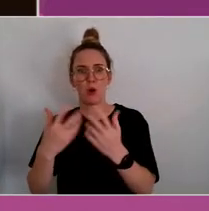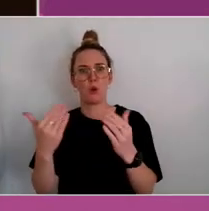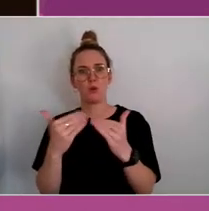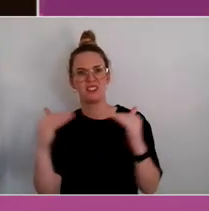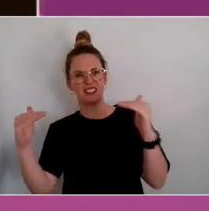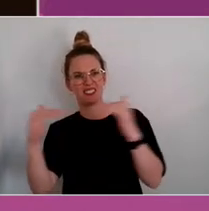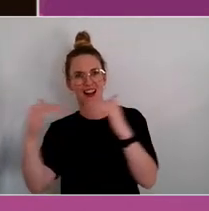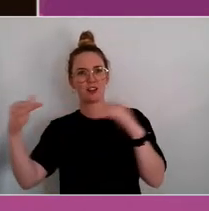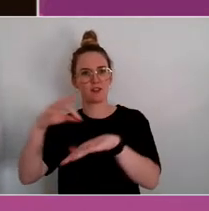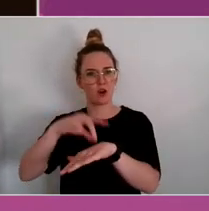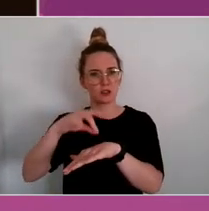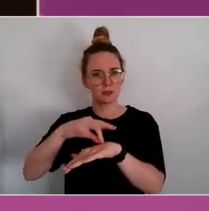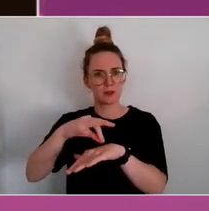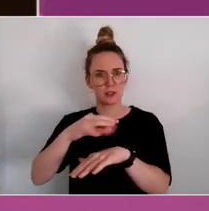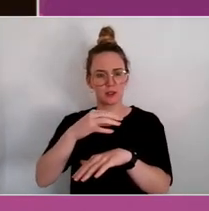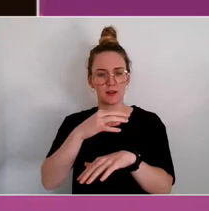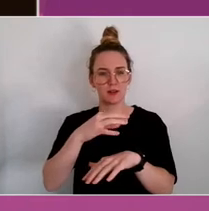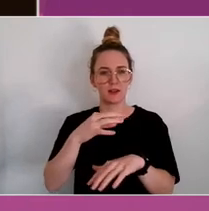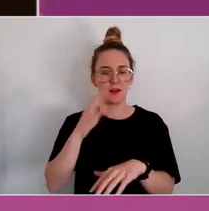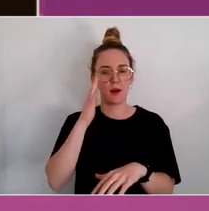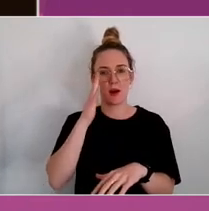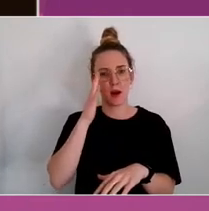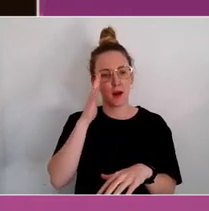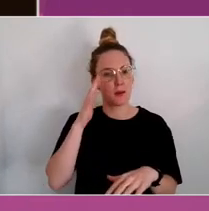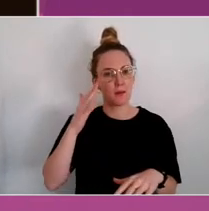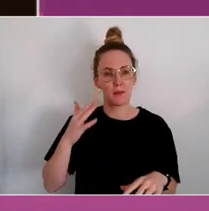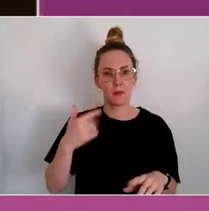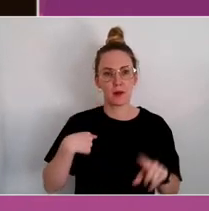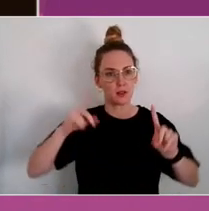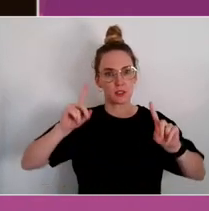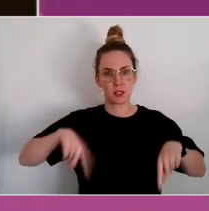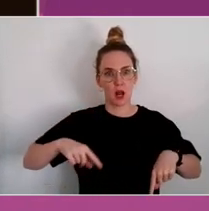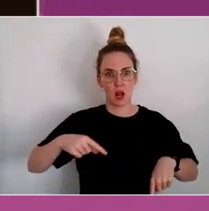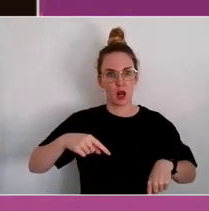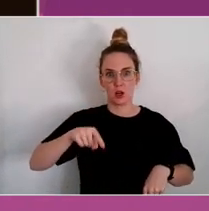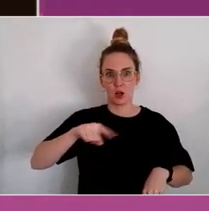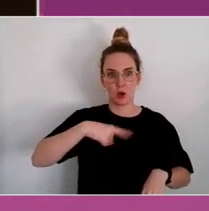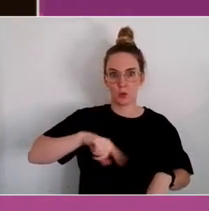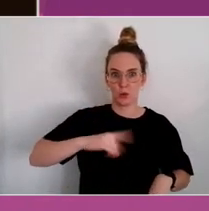What I had to do at the start was really walk the nursing and midwifery workforce through